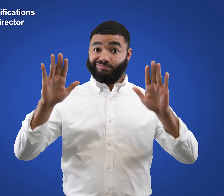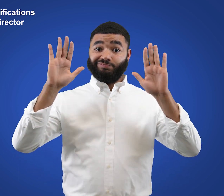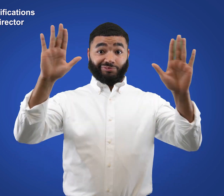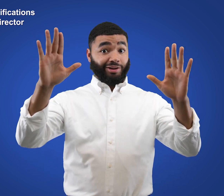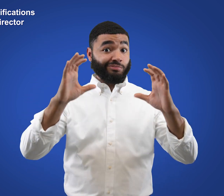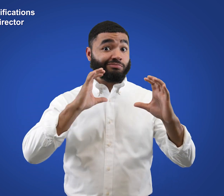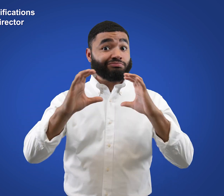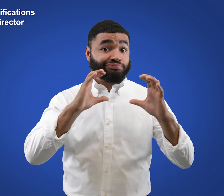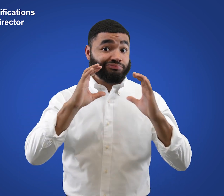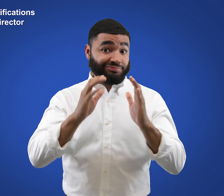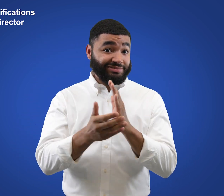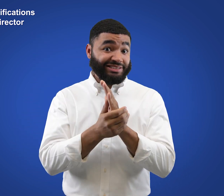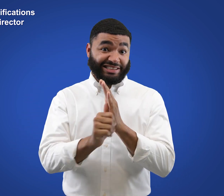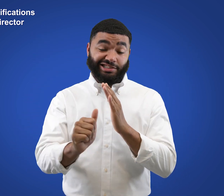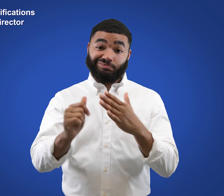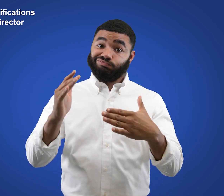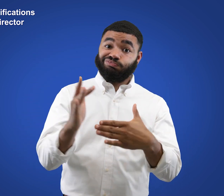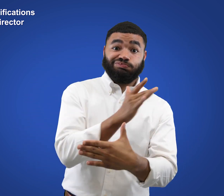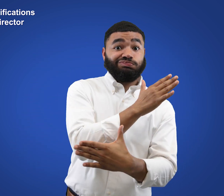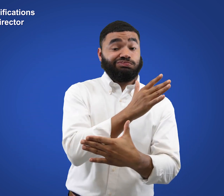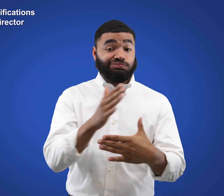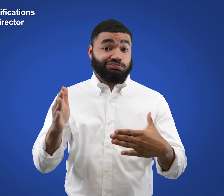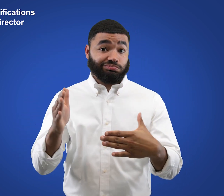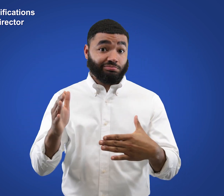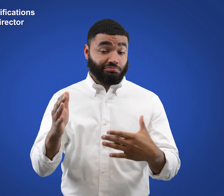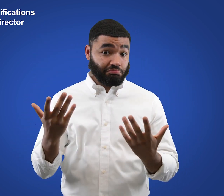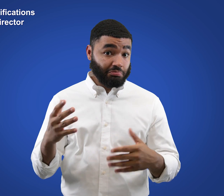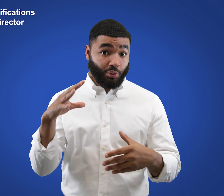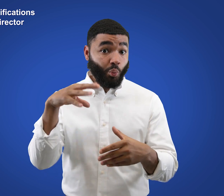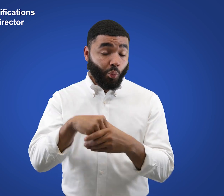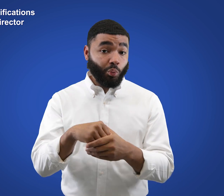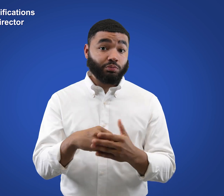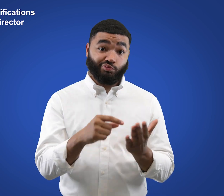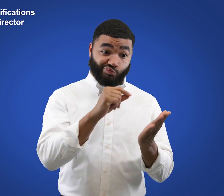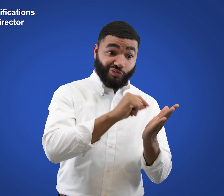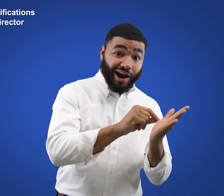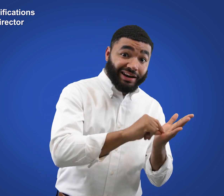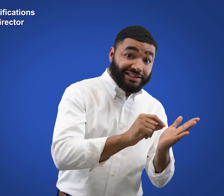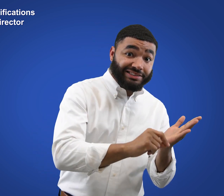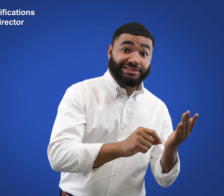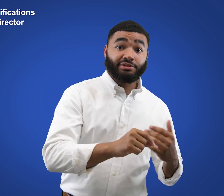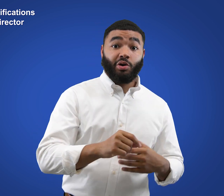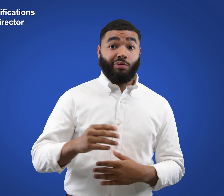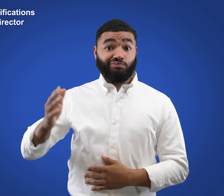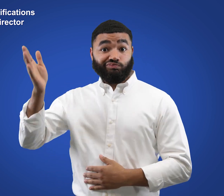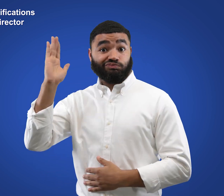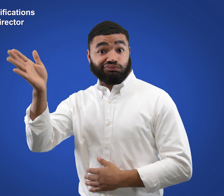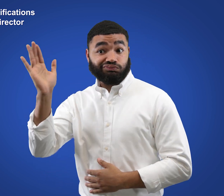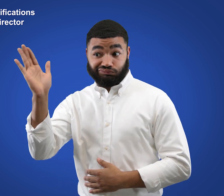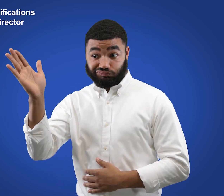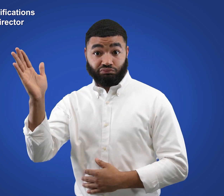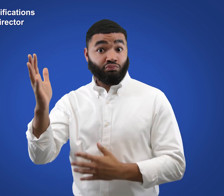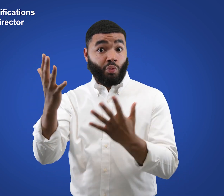Excellent communication skills in writing and presentations